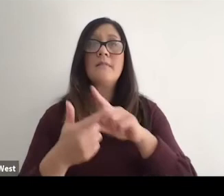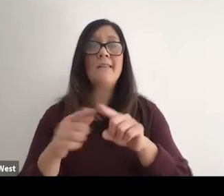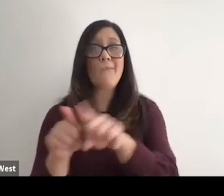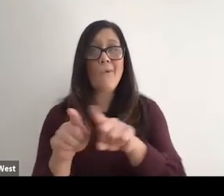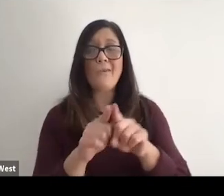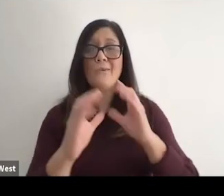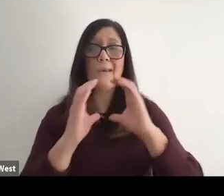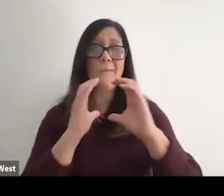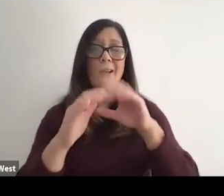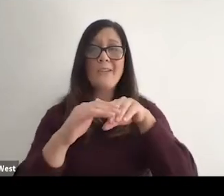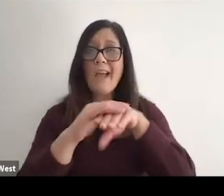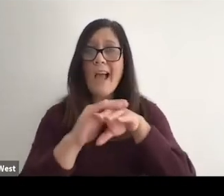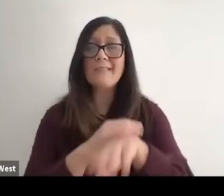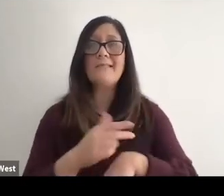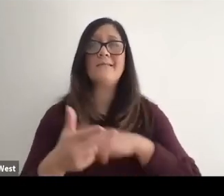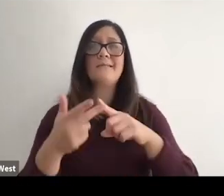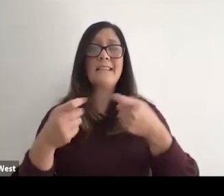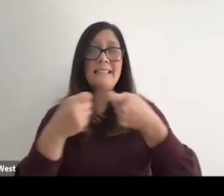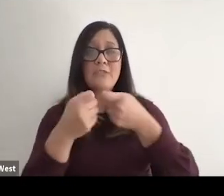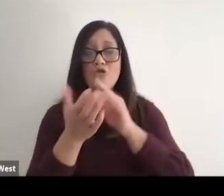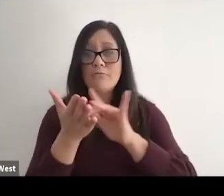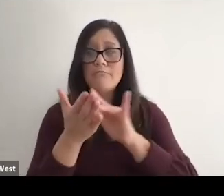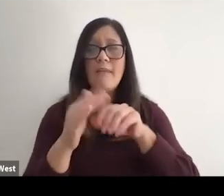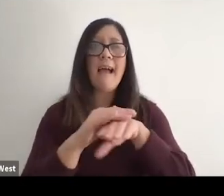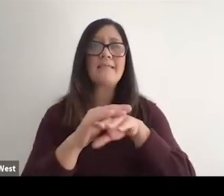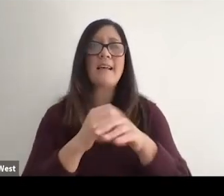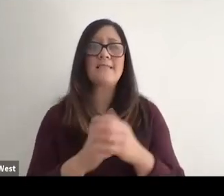but also communications access, digital access, digital access is becoming even